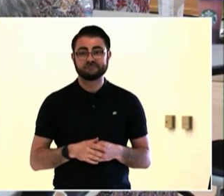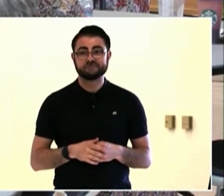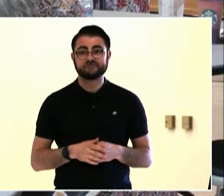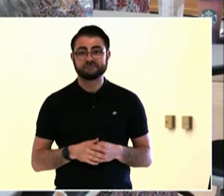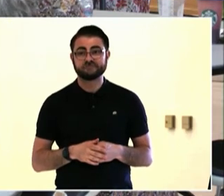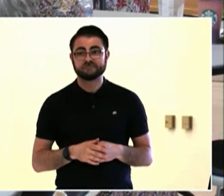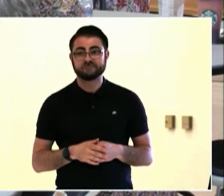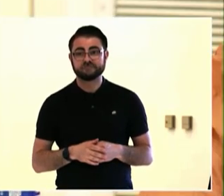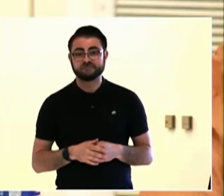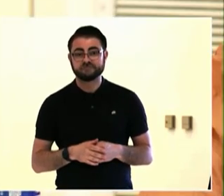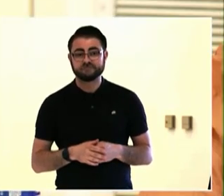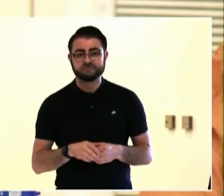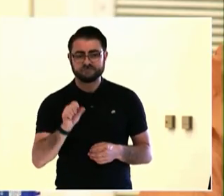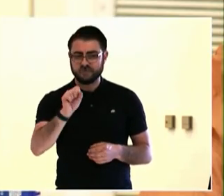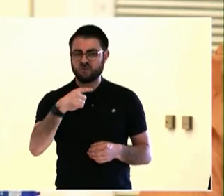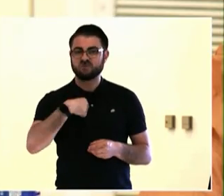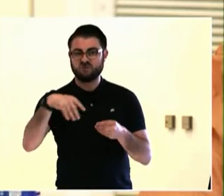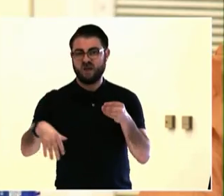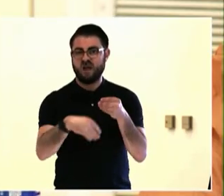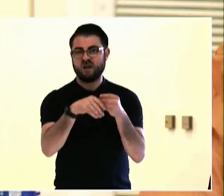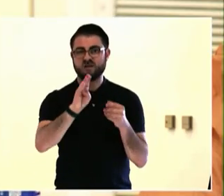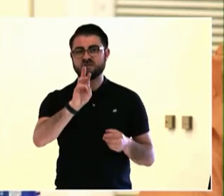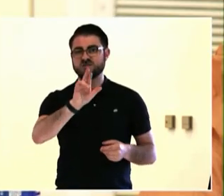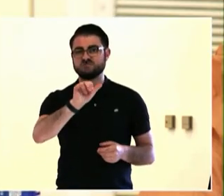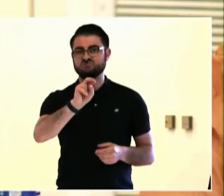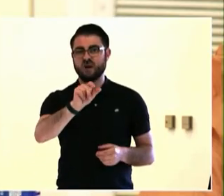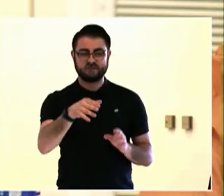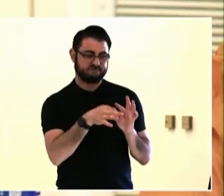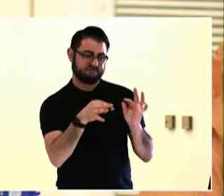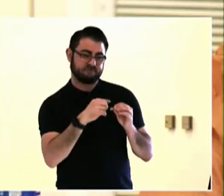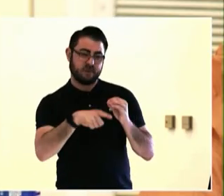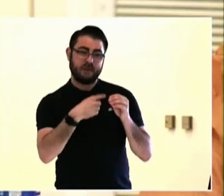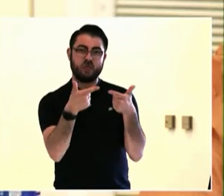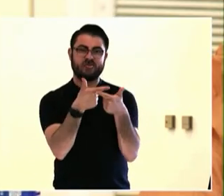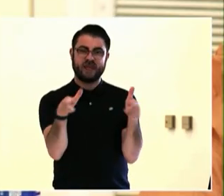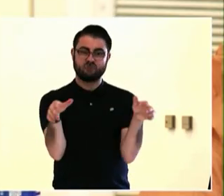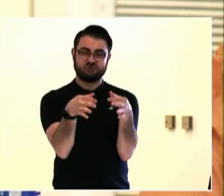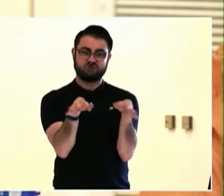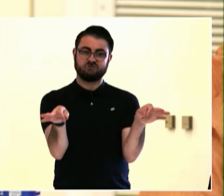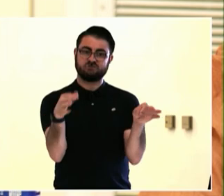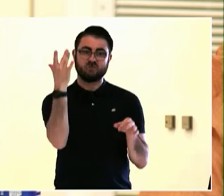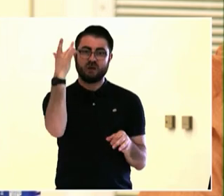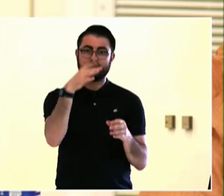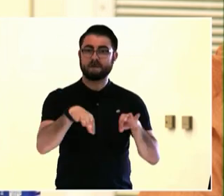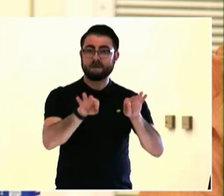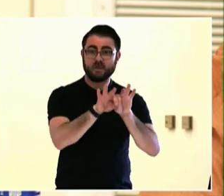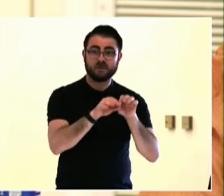you say, okay, that person is not that it's a bad person, it's